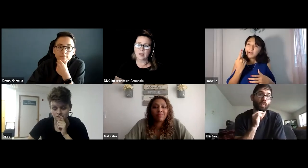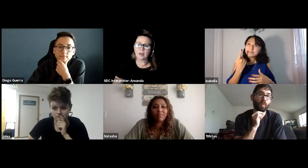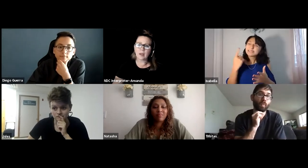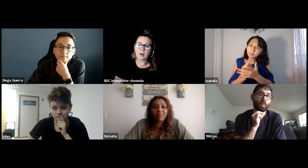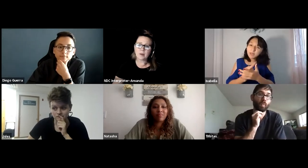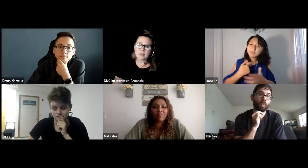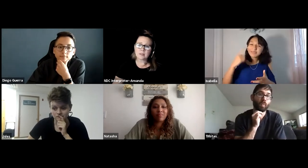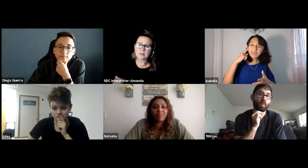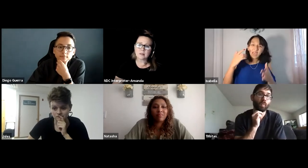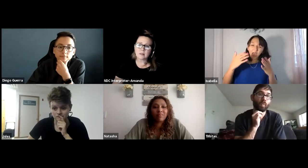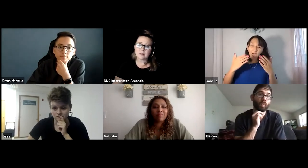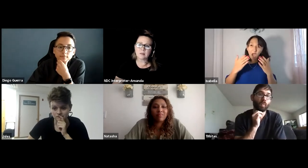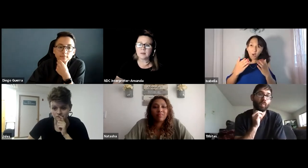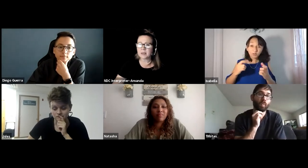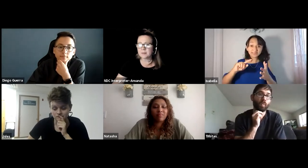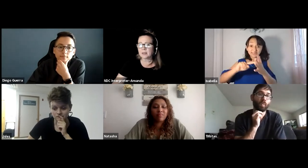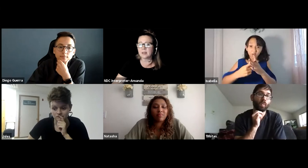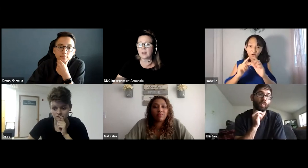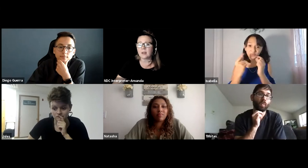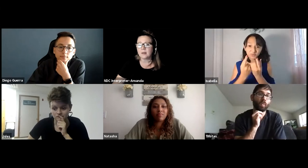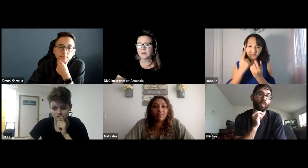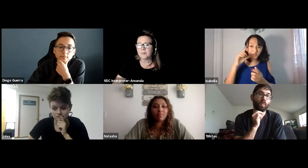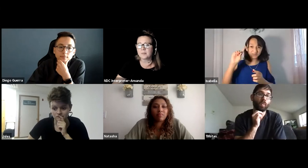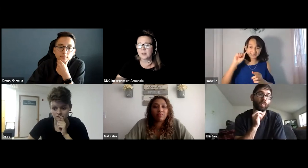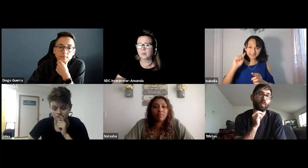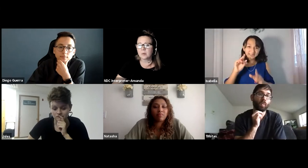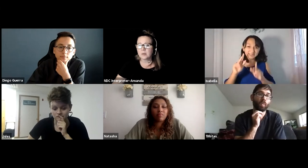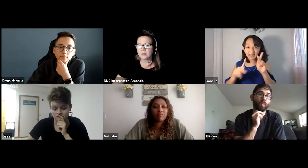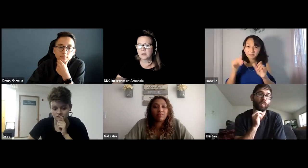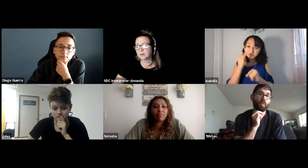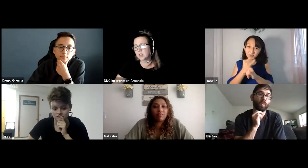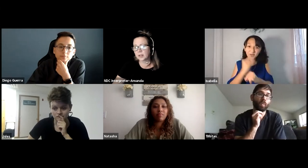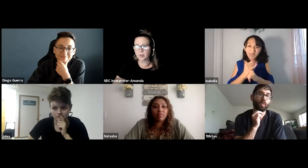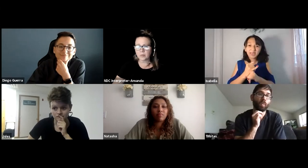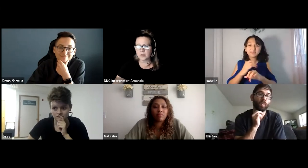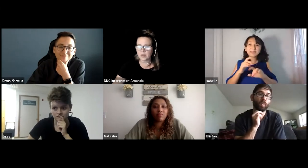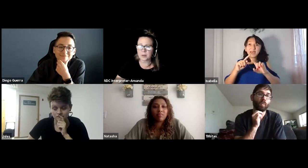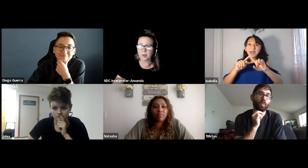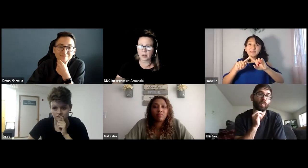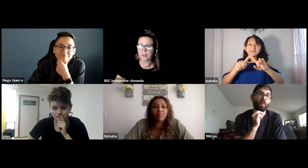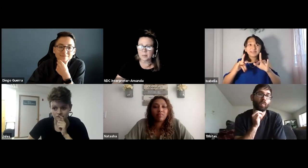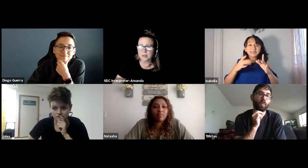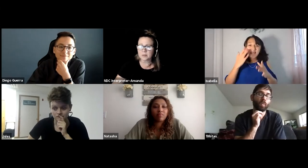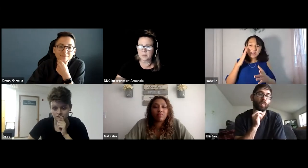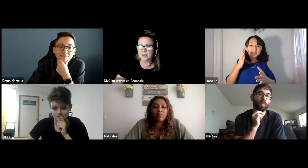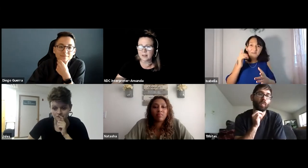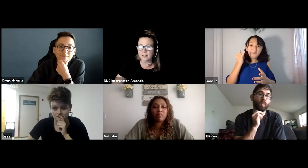And I always -- sometimes I think, starting a group for Deaf people on campus would be good.